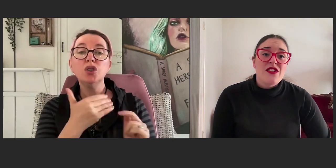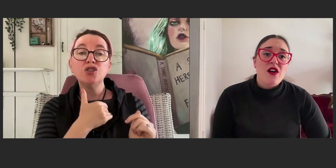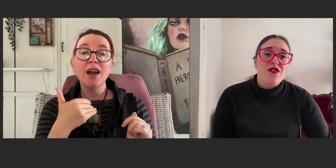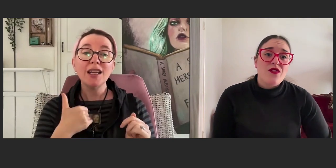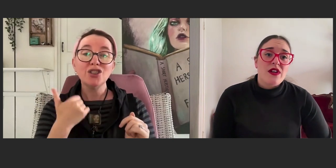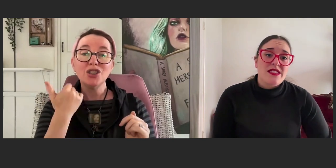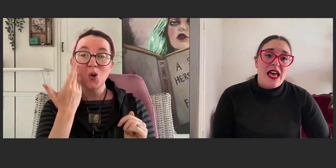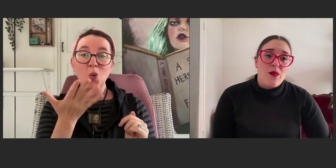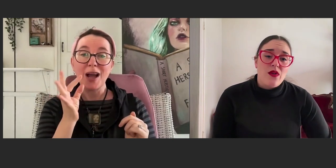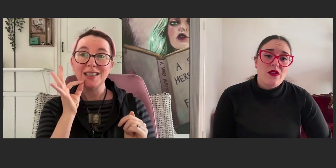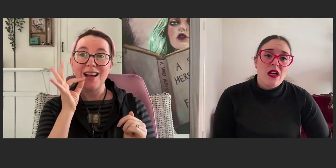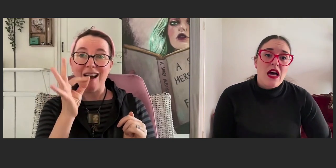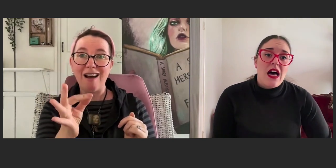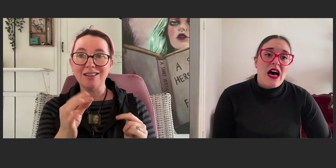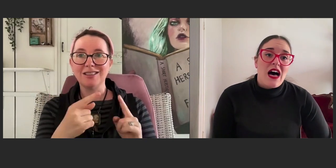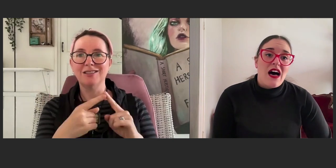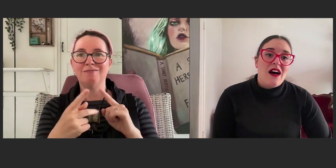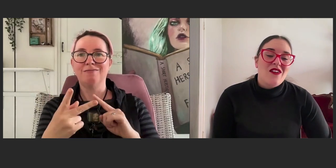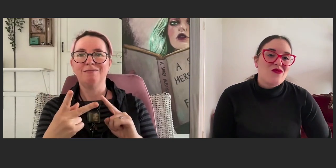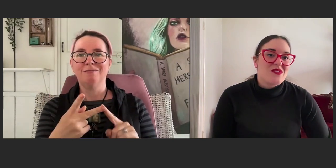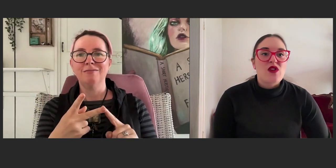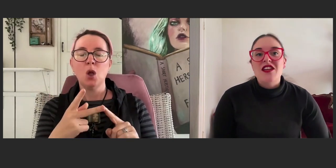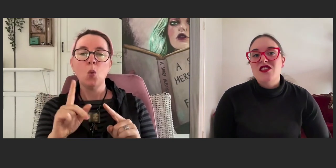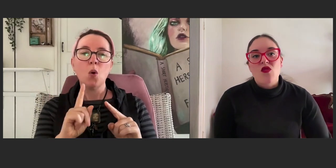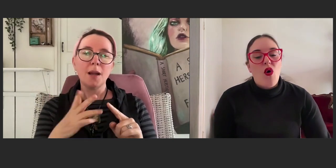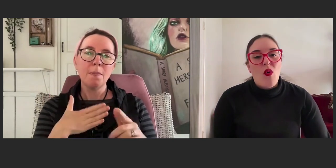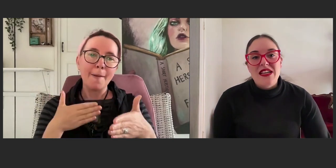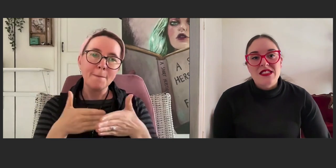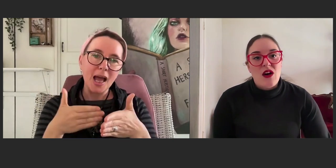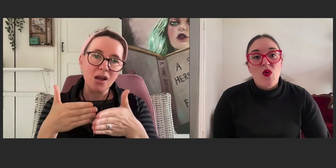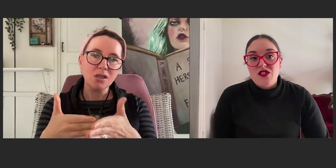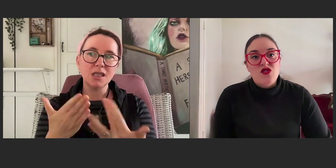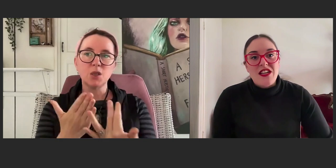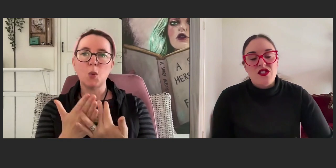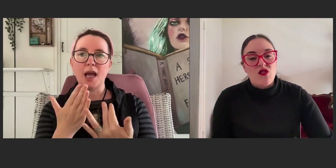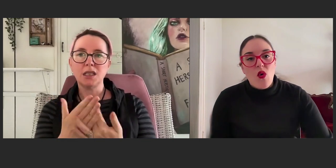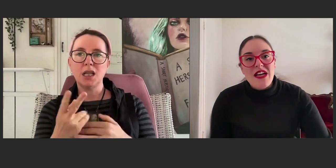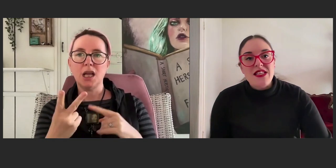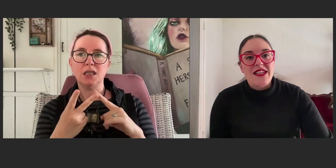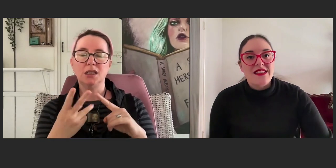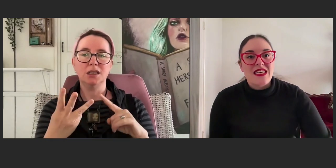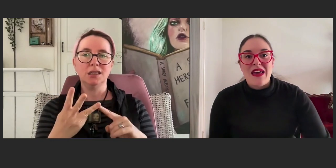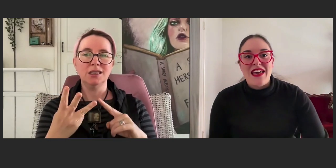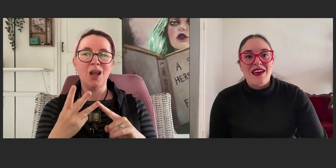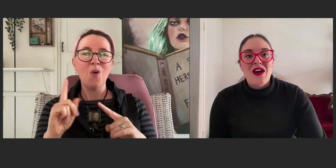So for example, strangers are always, what strangers are always asking me